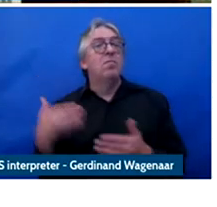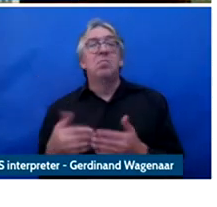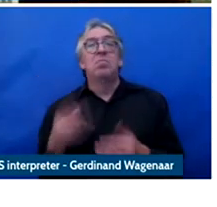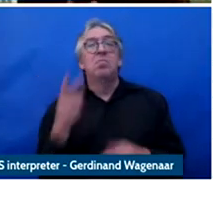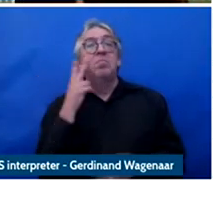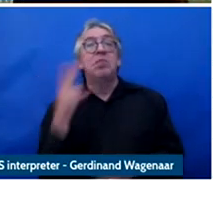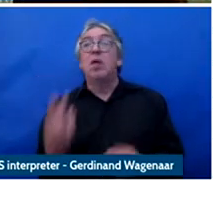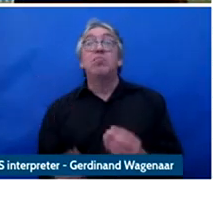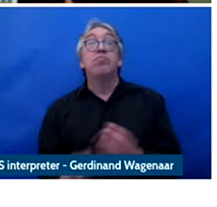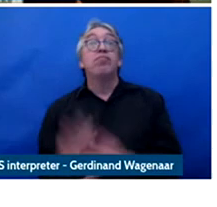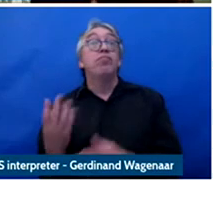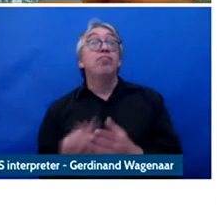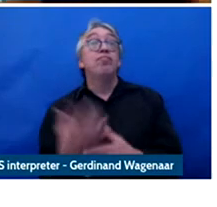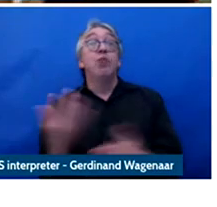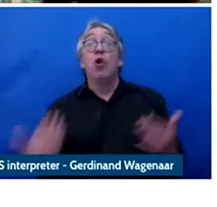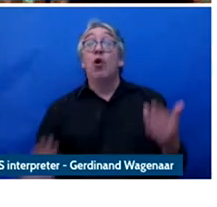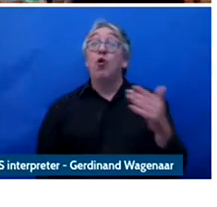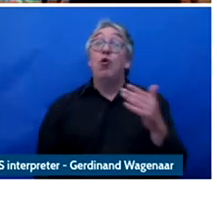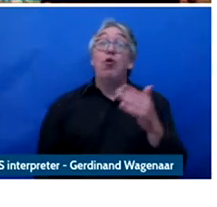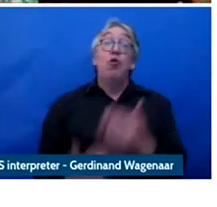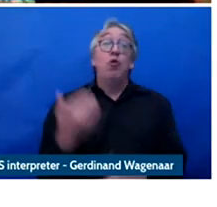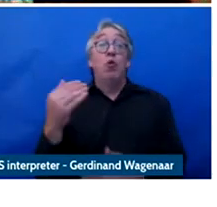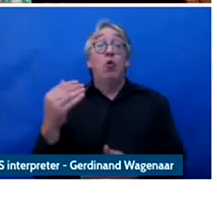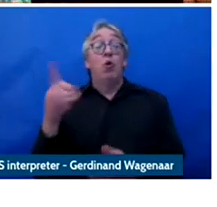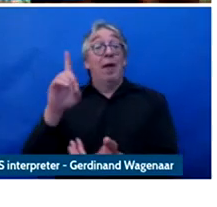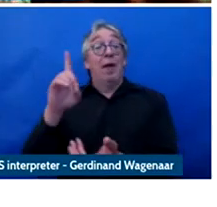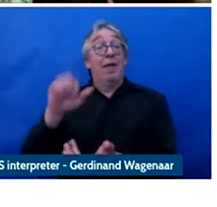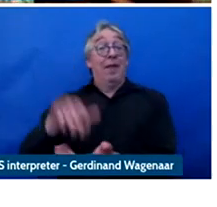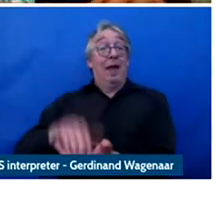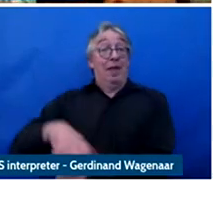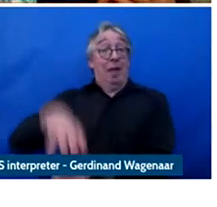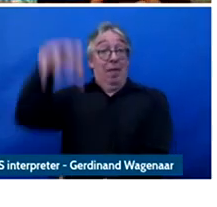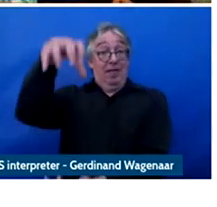qualification of many new databases including the data of children and so